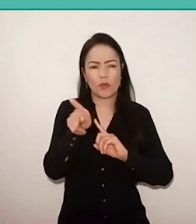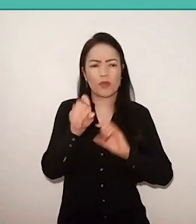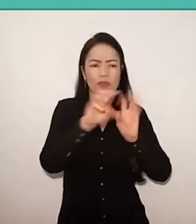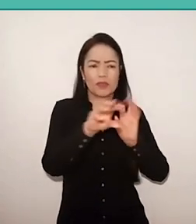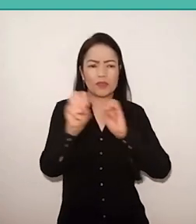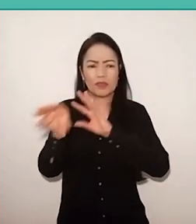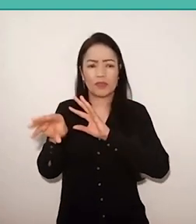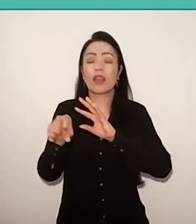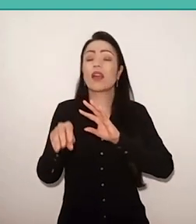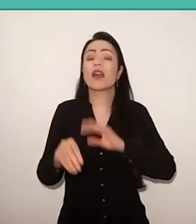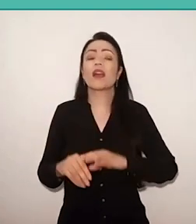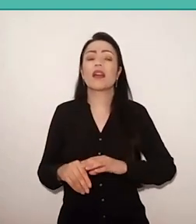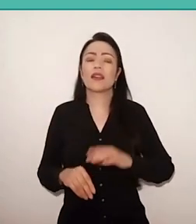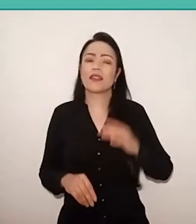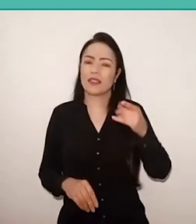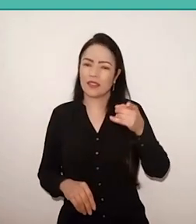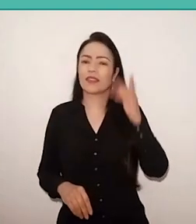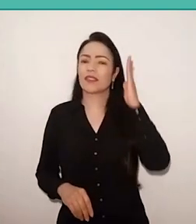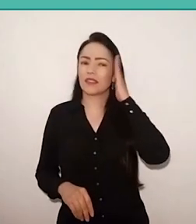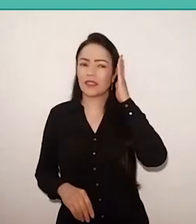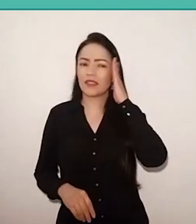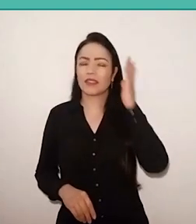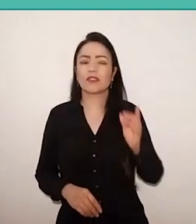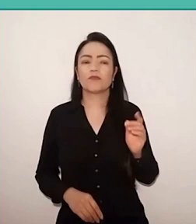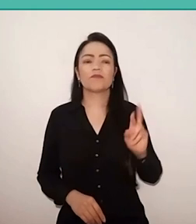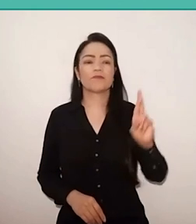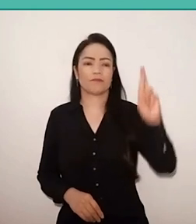he recognizes the role reproductive school,